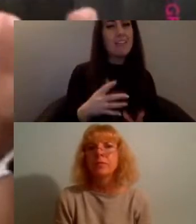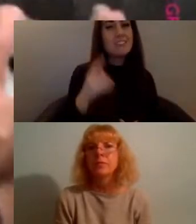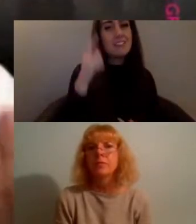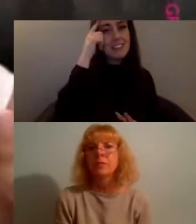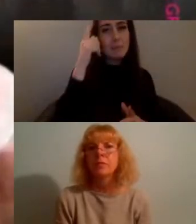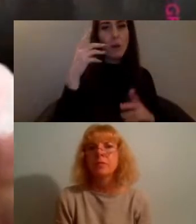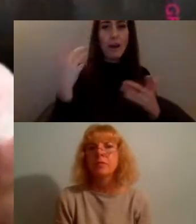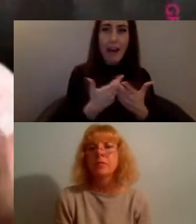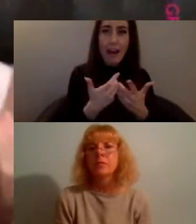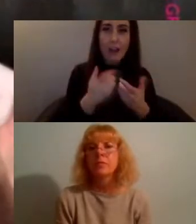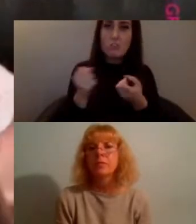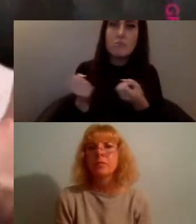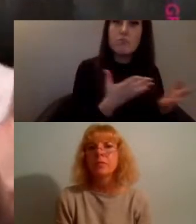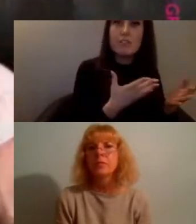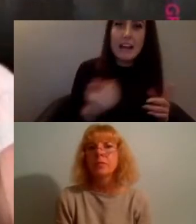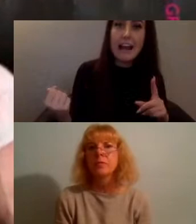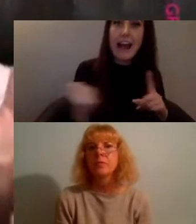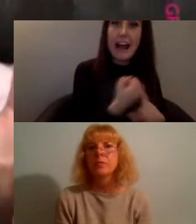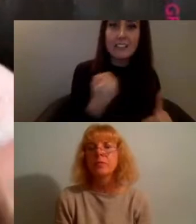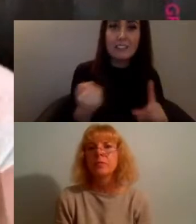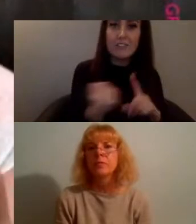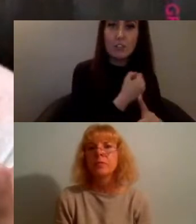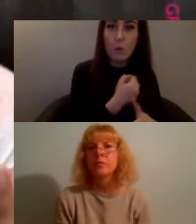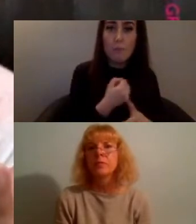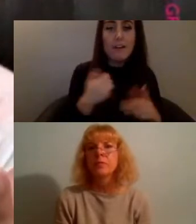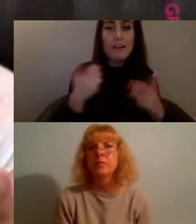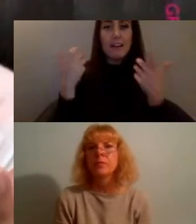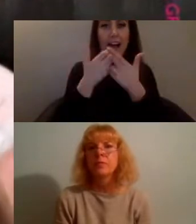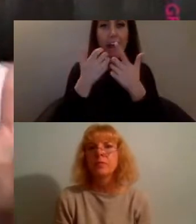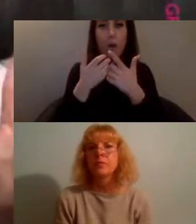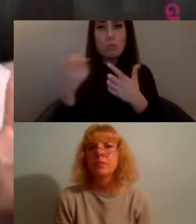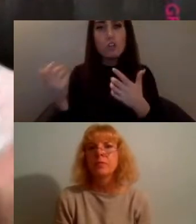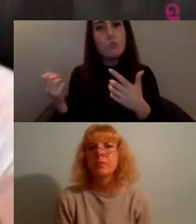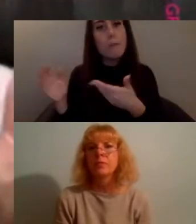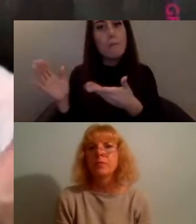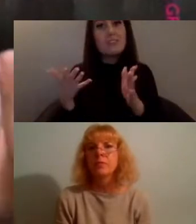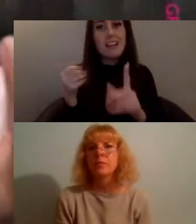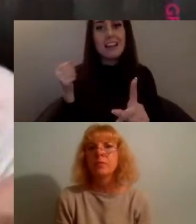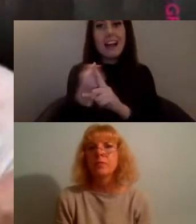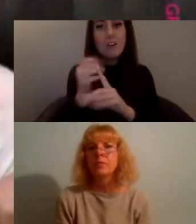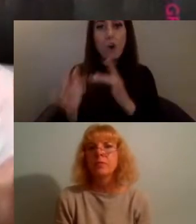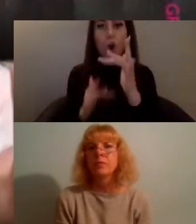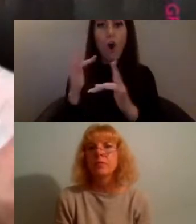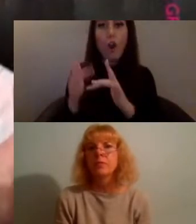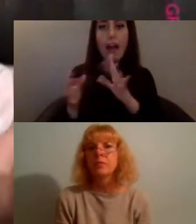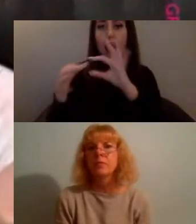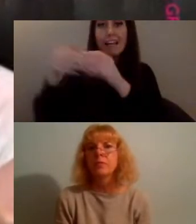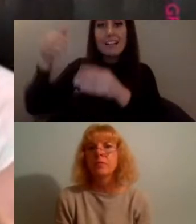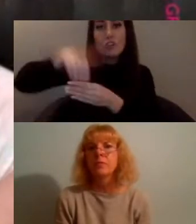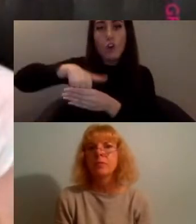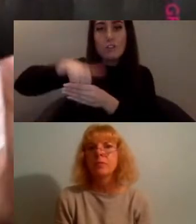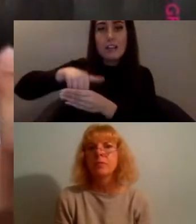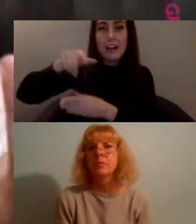this activism is presented online as content and what does that mean when someone's life, someone's